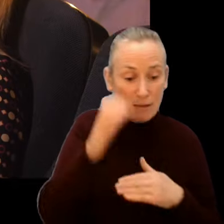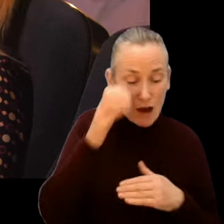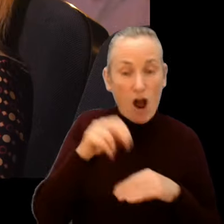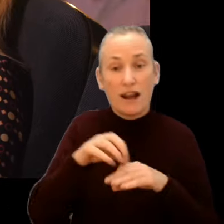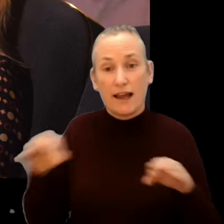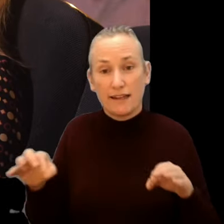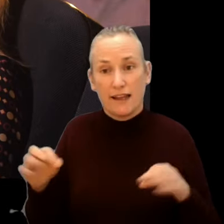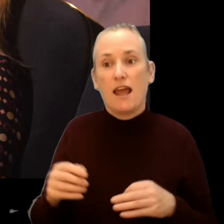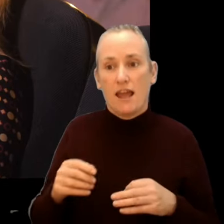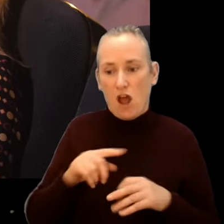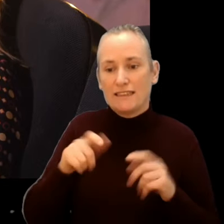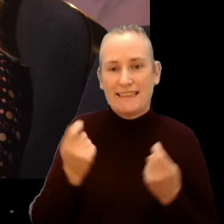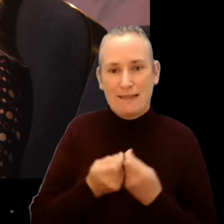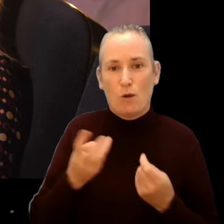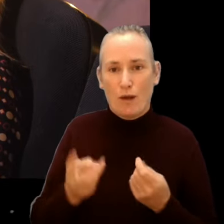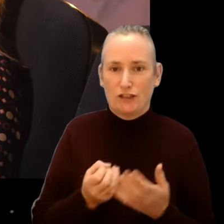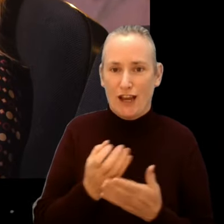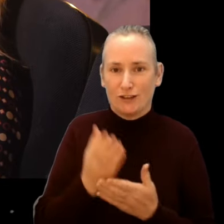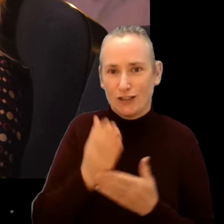Our team will share some highlights from across the programme now